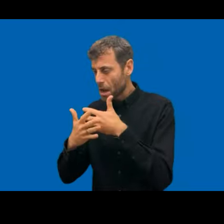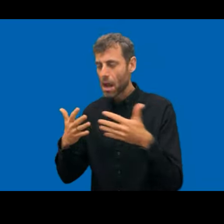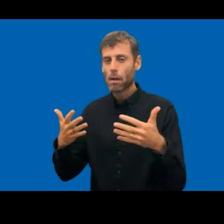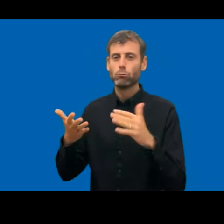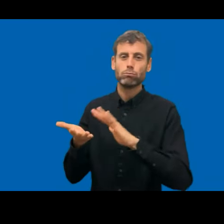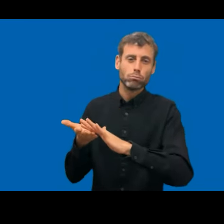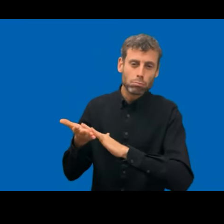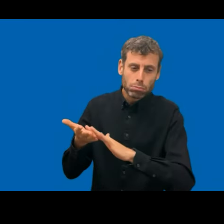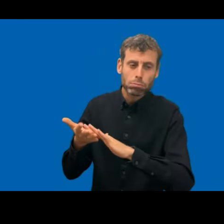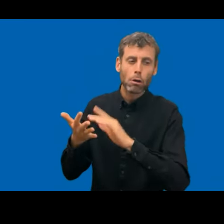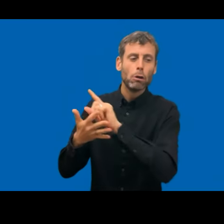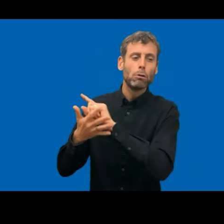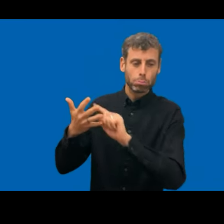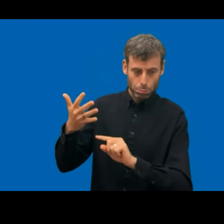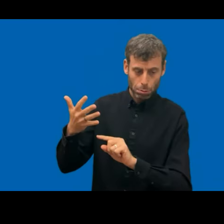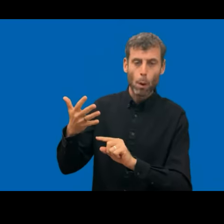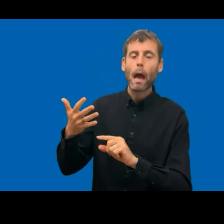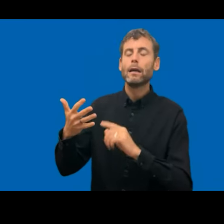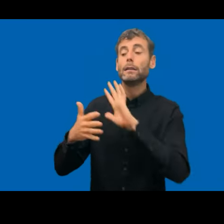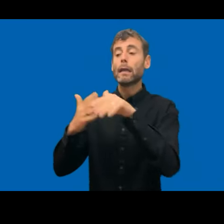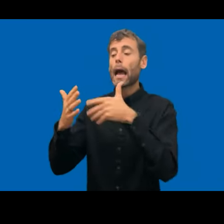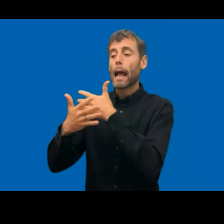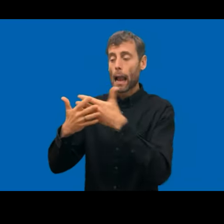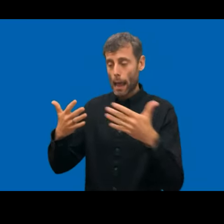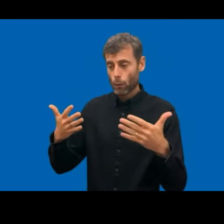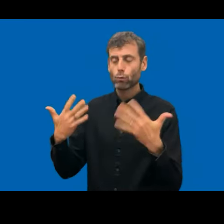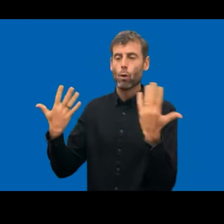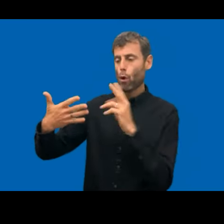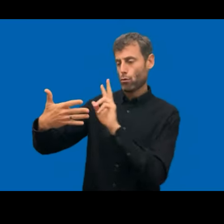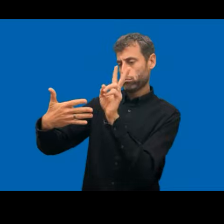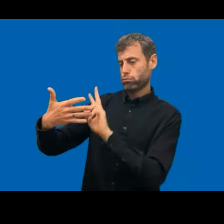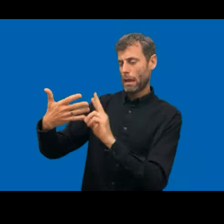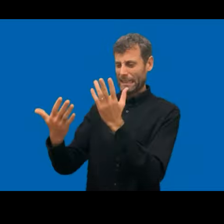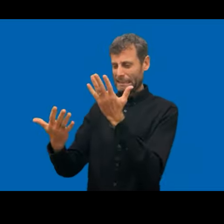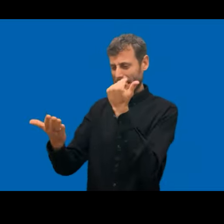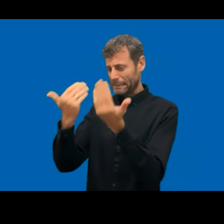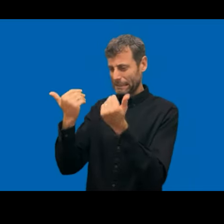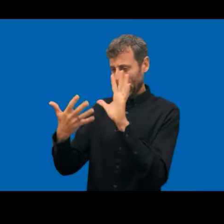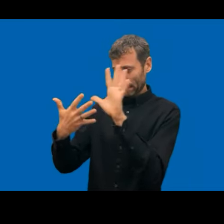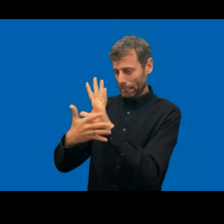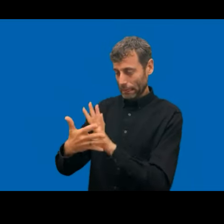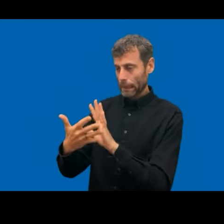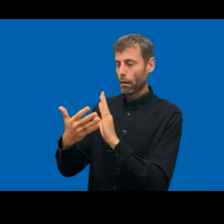So the first one, we decided to figure out critical issues, which is also in